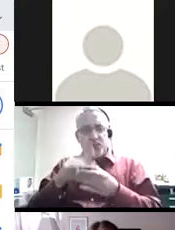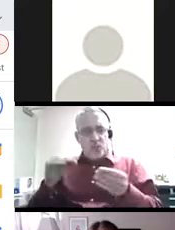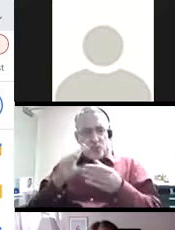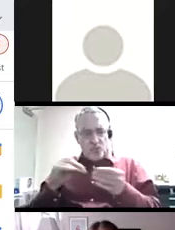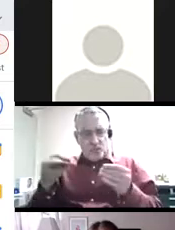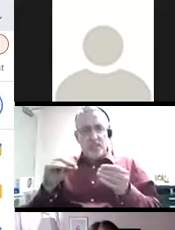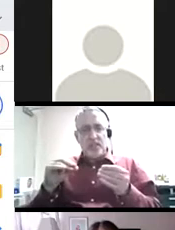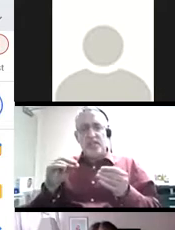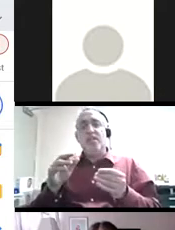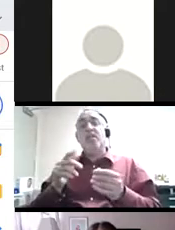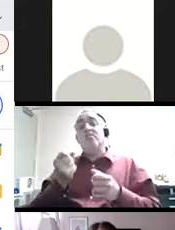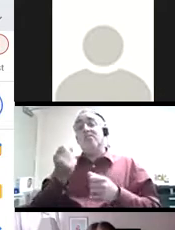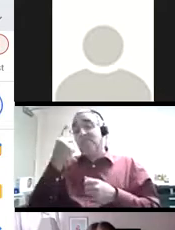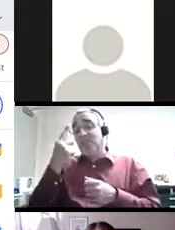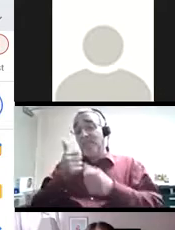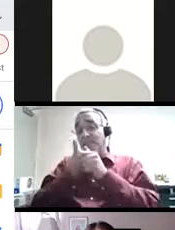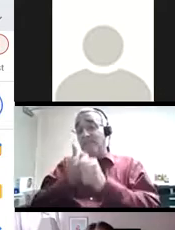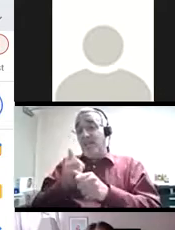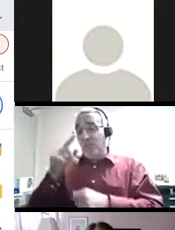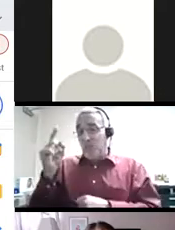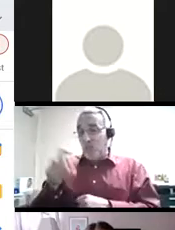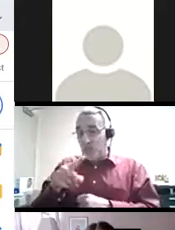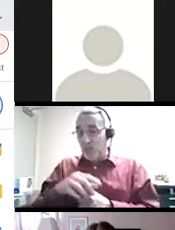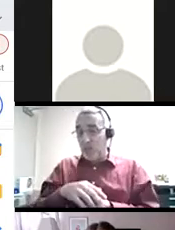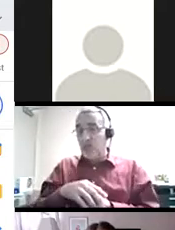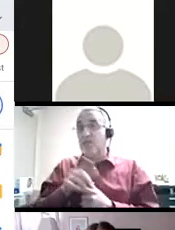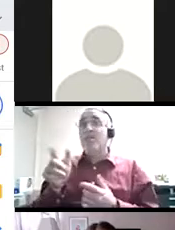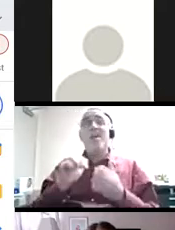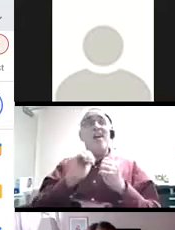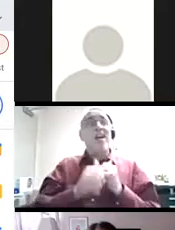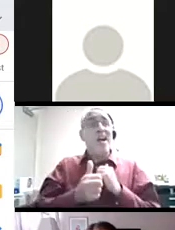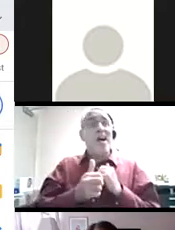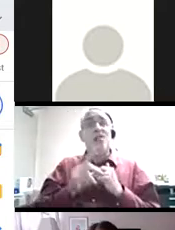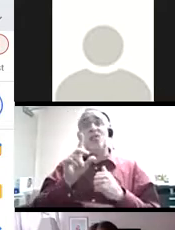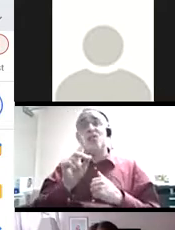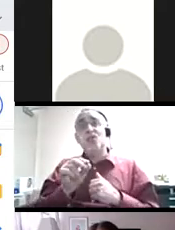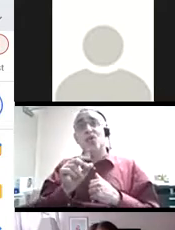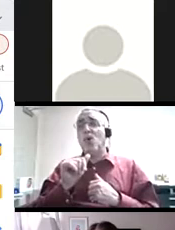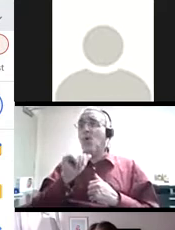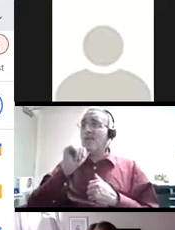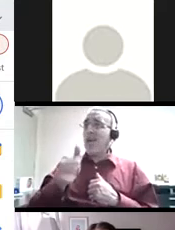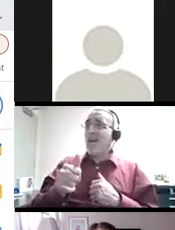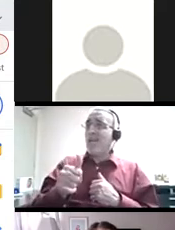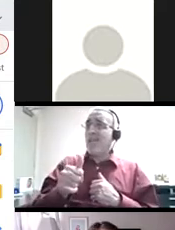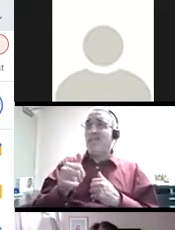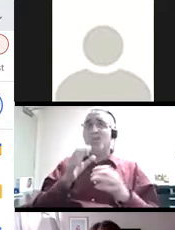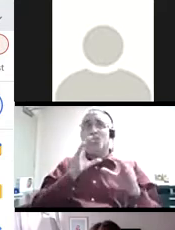with each other, framed by the following discussion questions. How do or don't we communicate with